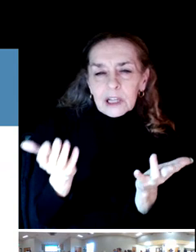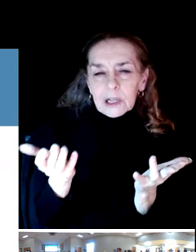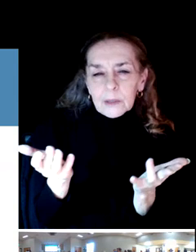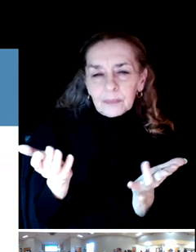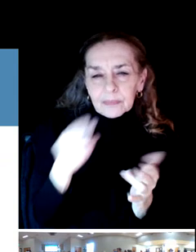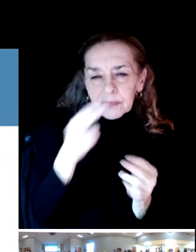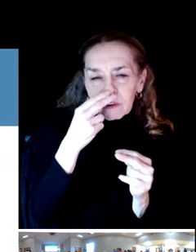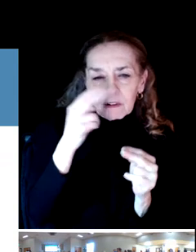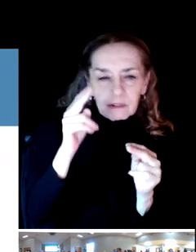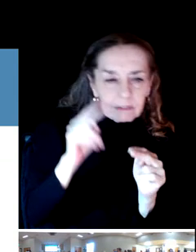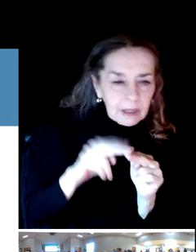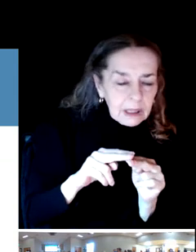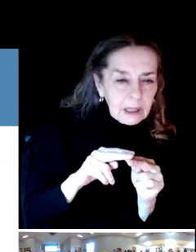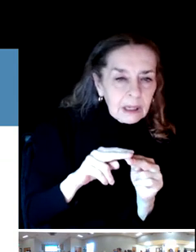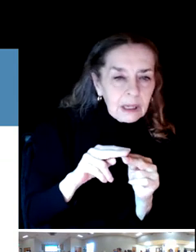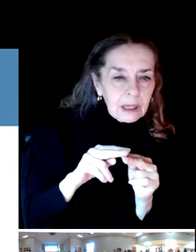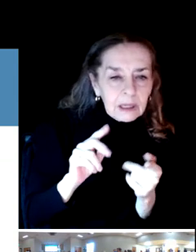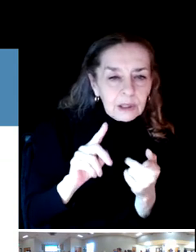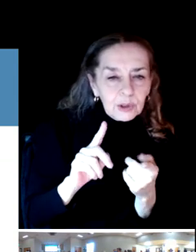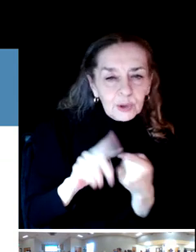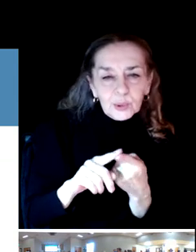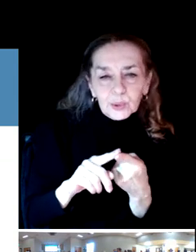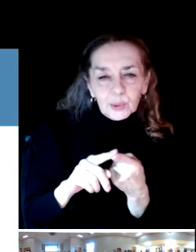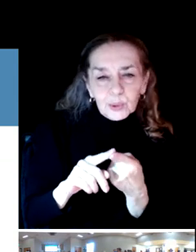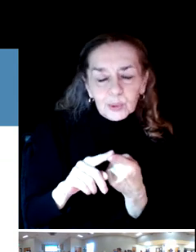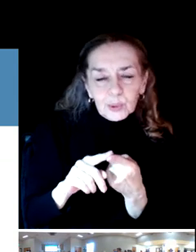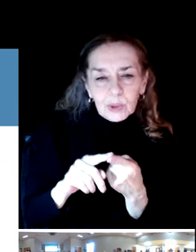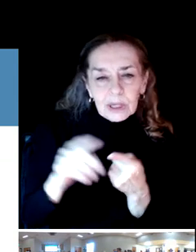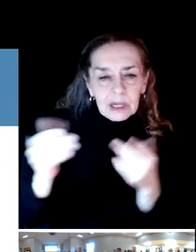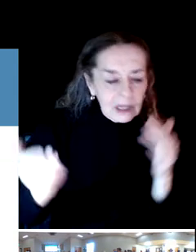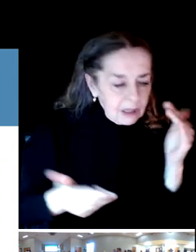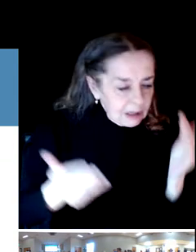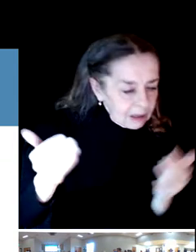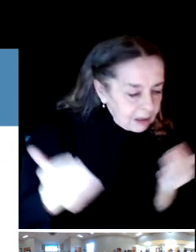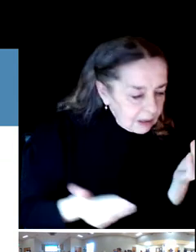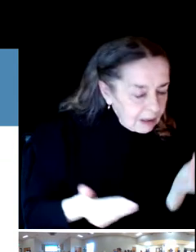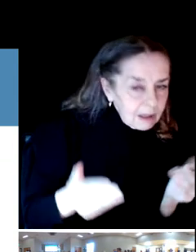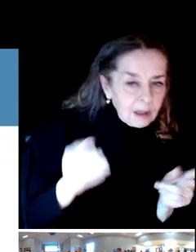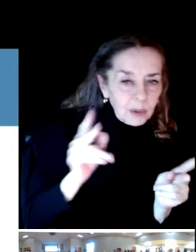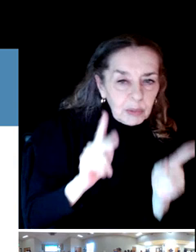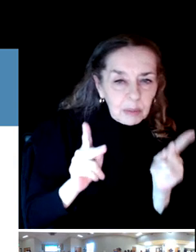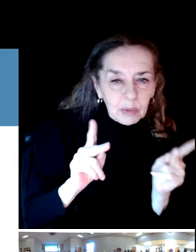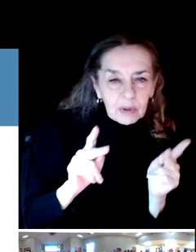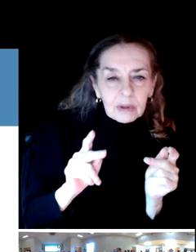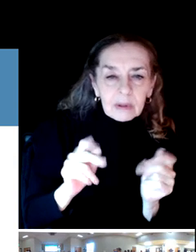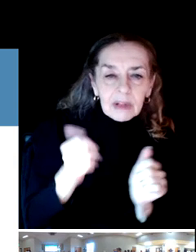In order to accommodate everyone in every ability level, an inclusive playground differs